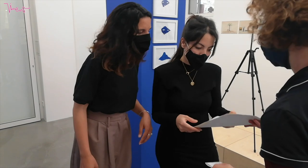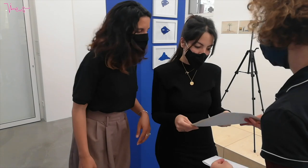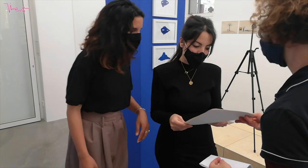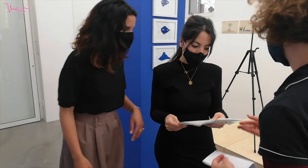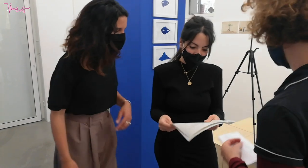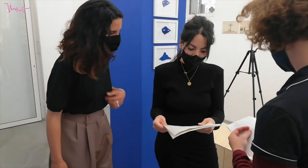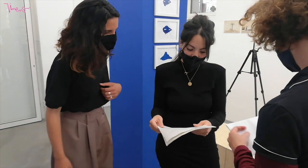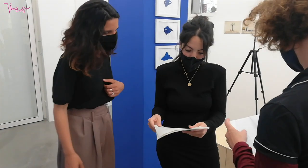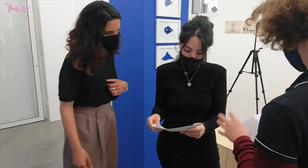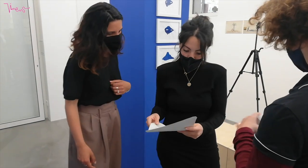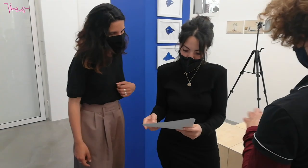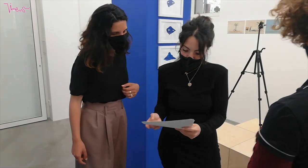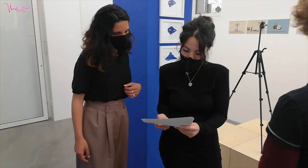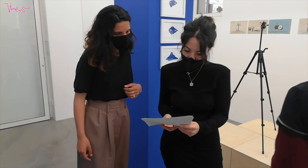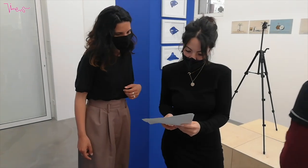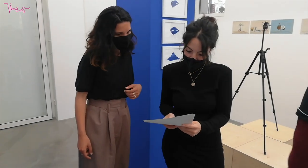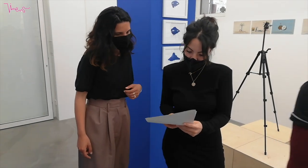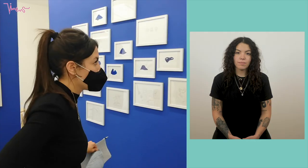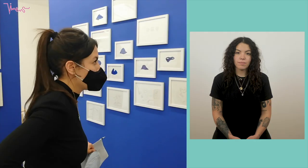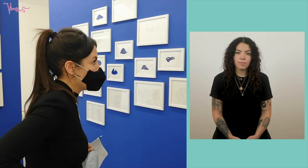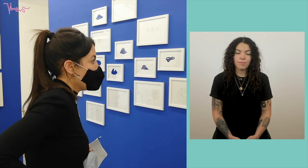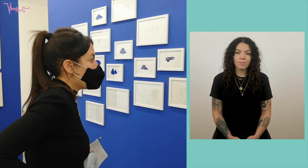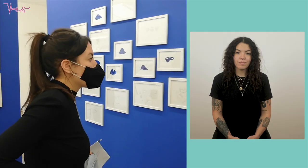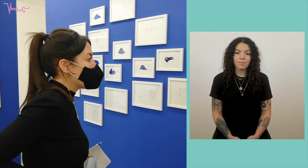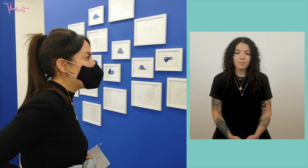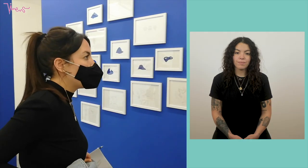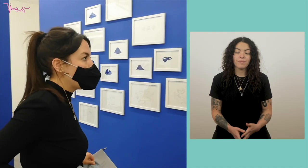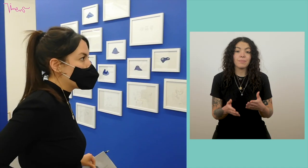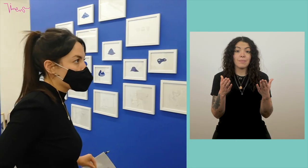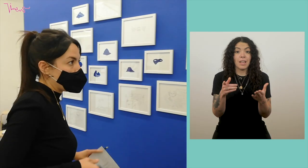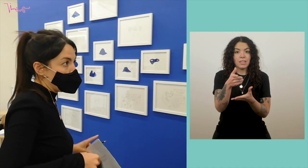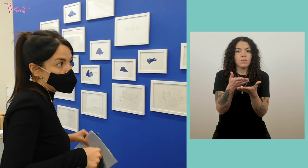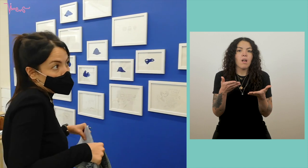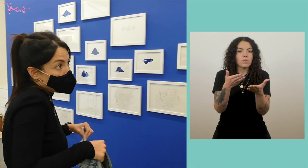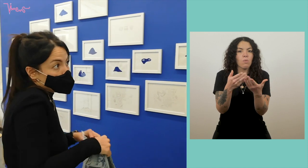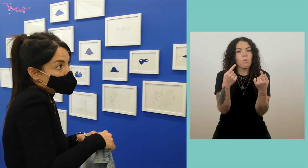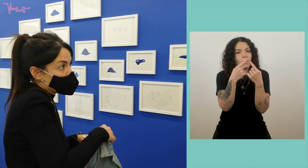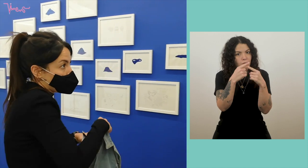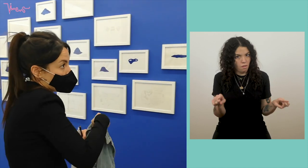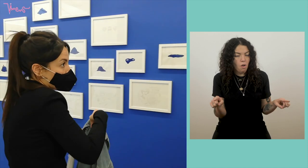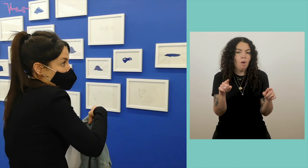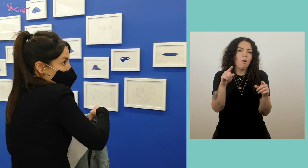(Elodia/ Eve) Ok it works. Thanks very much. (Elodia) When we arrived on site, it was already a little more complex